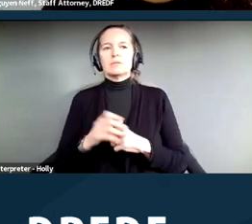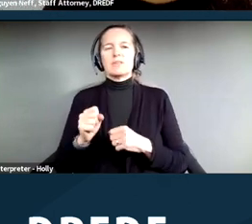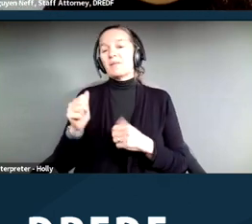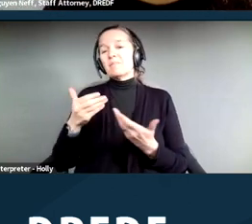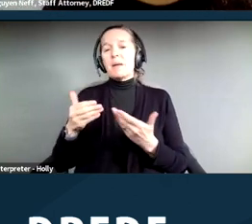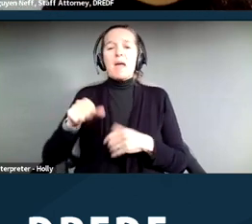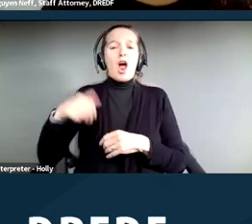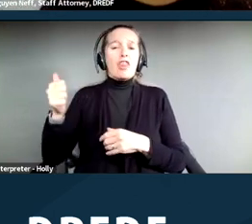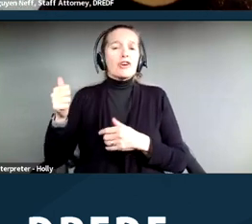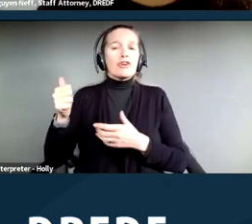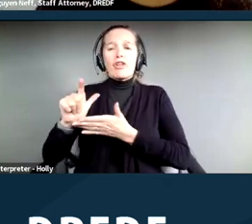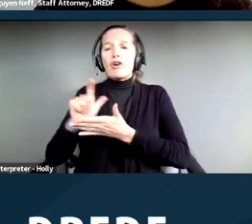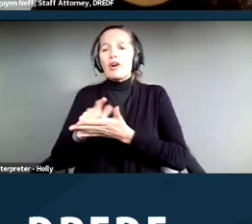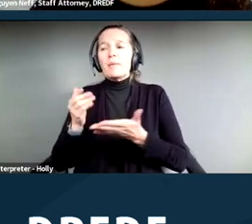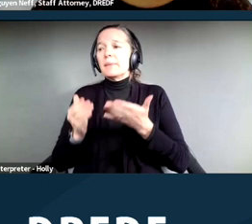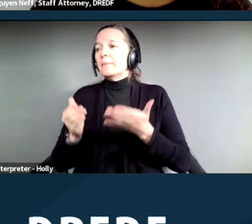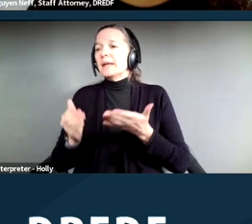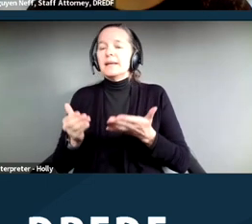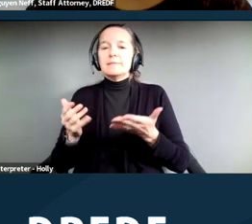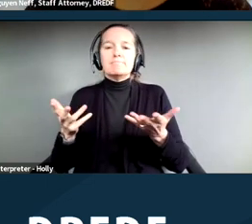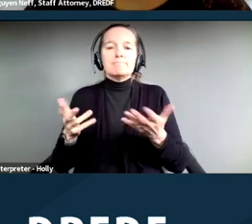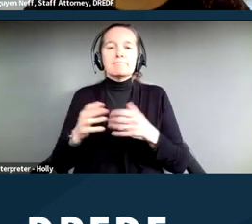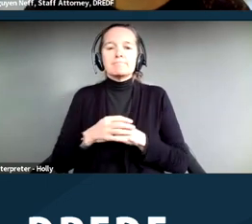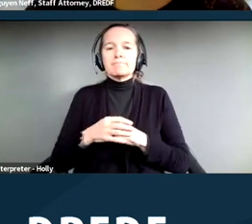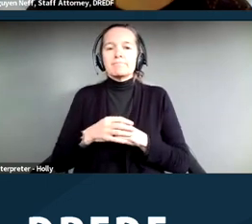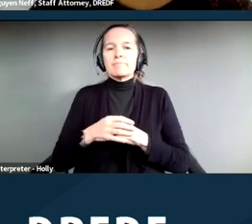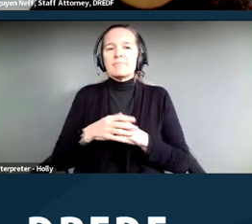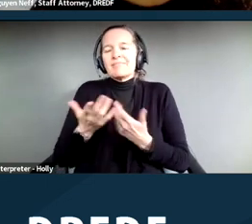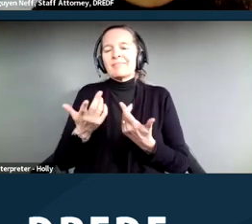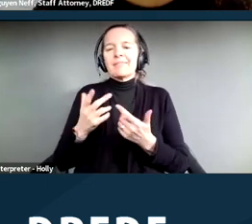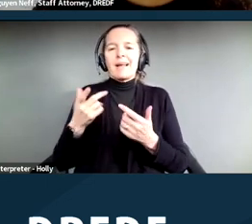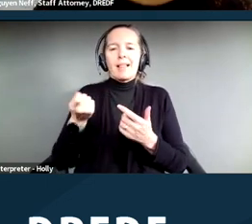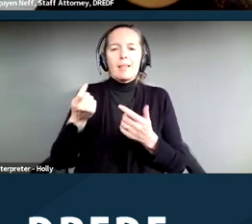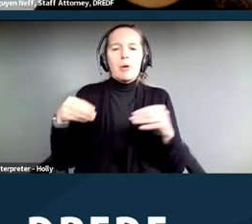where it might be sort of to a loose discretion, the government has an